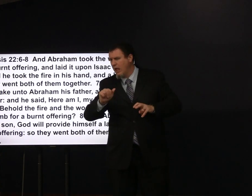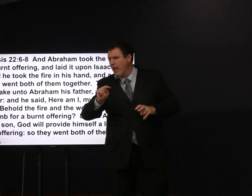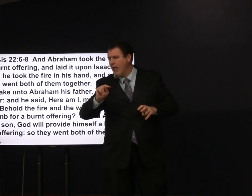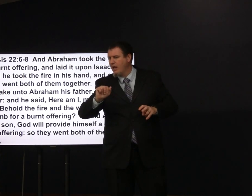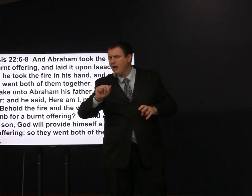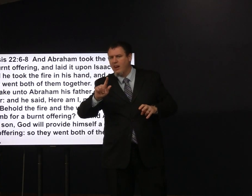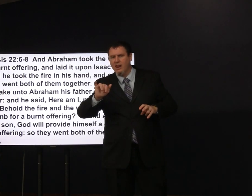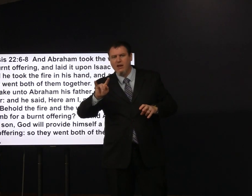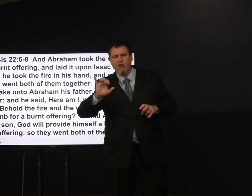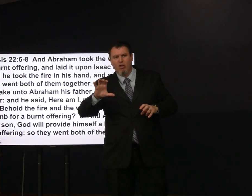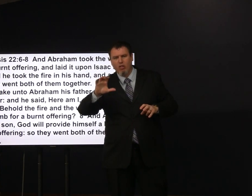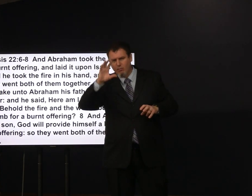he's obviously